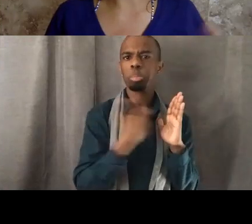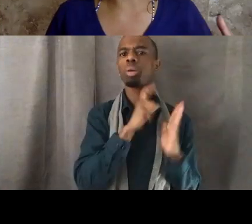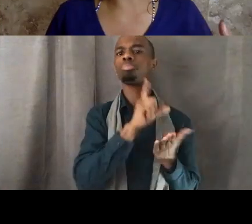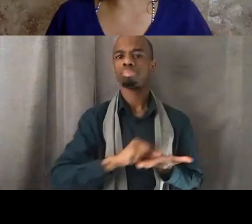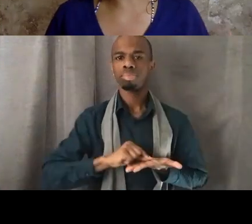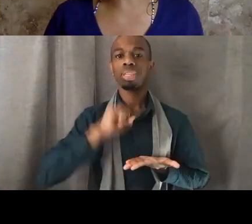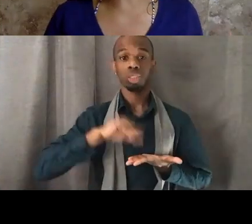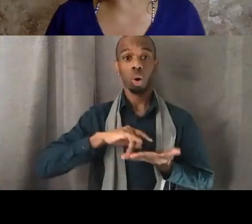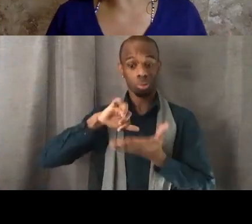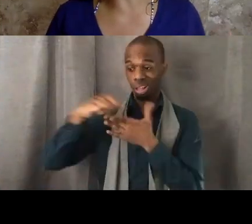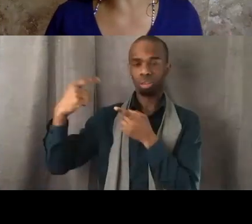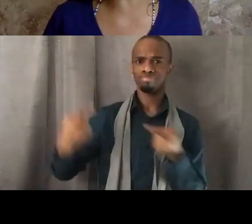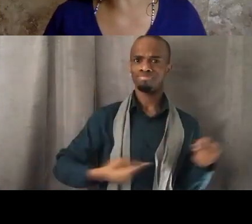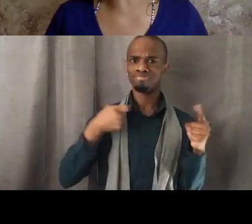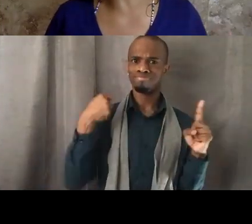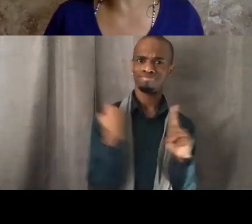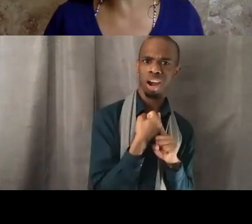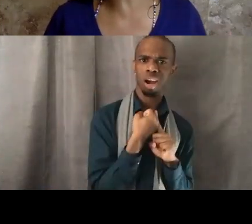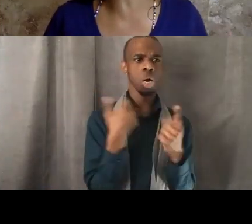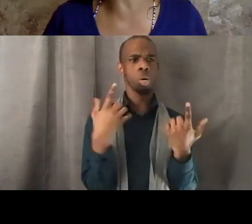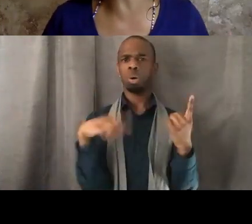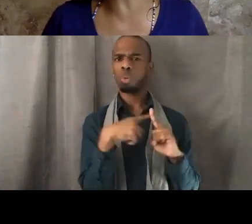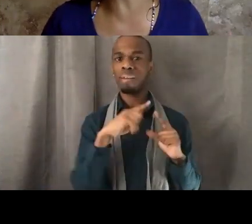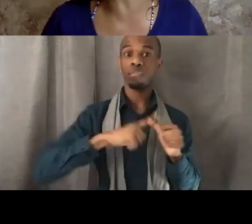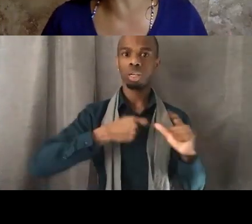how students and faculty and community struggled for ethnic